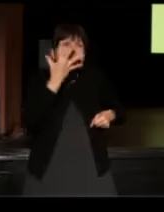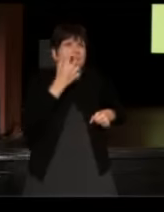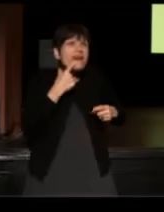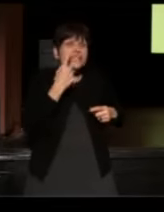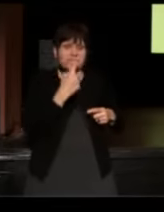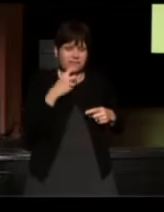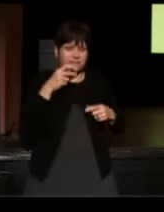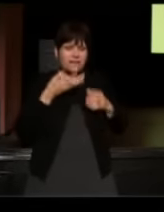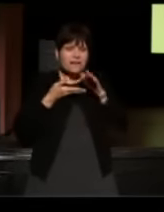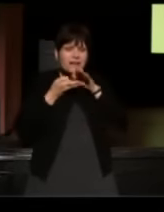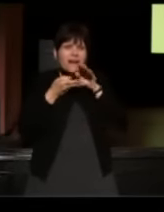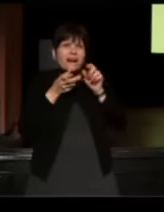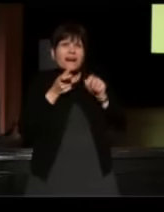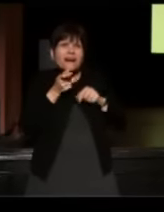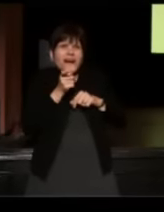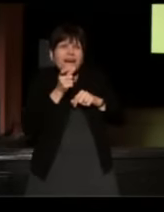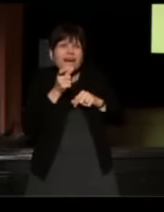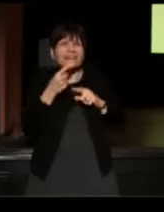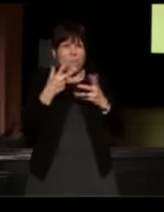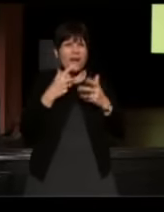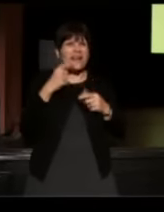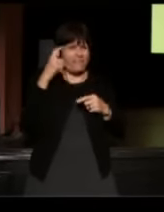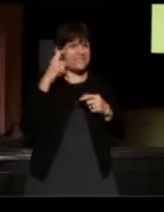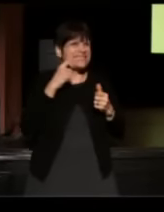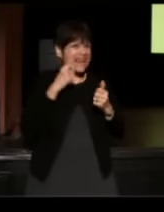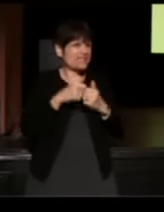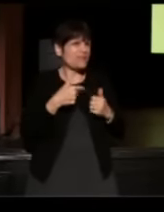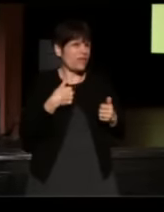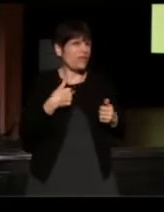But nobody wanted to have sex with me really till I met your father.